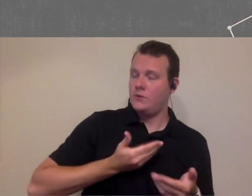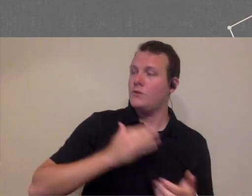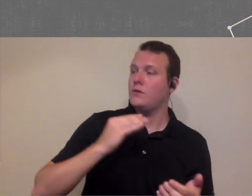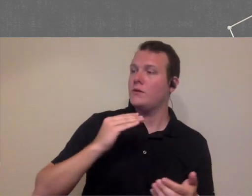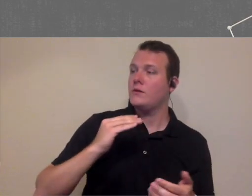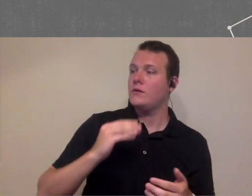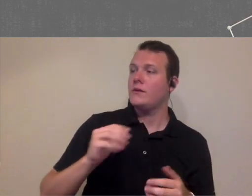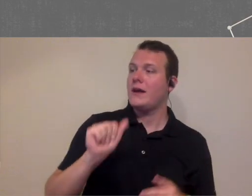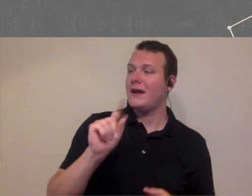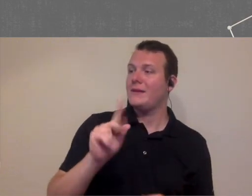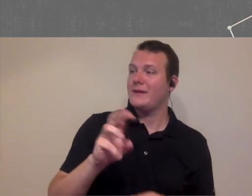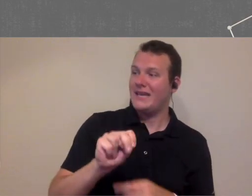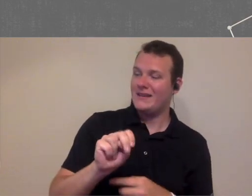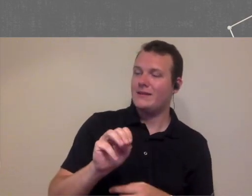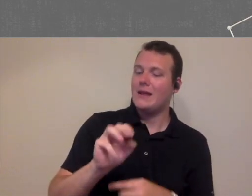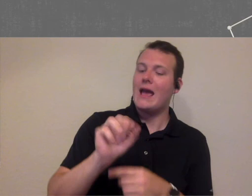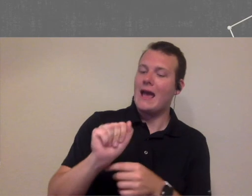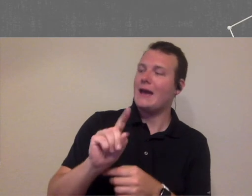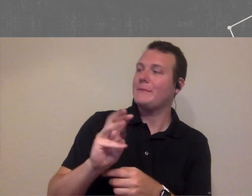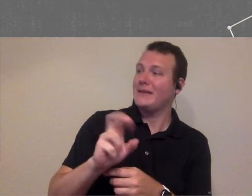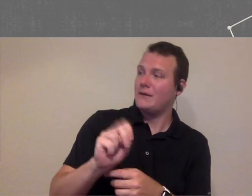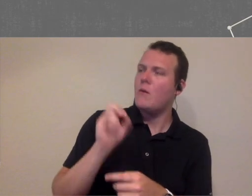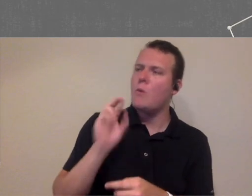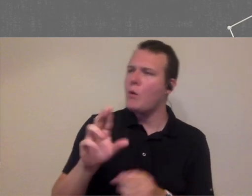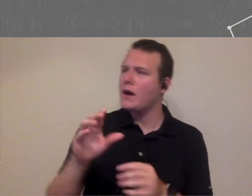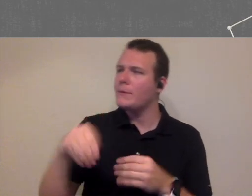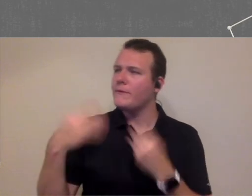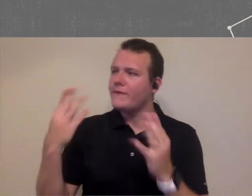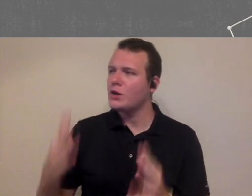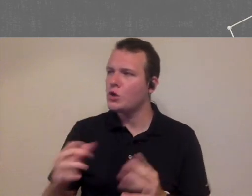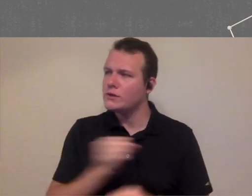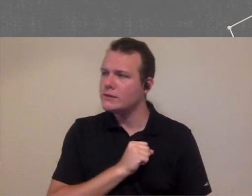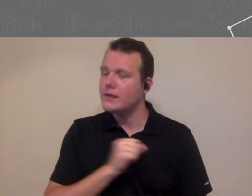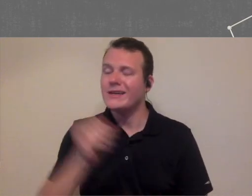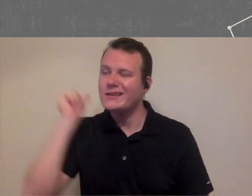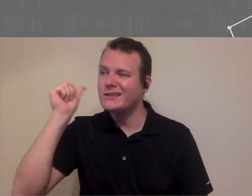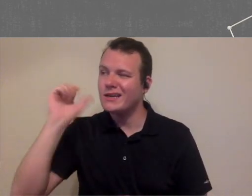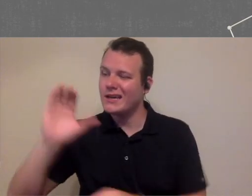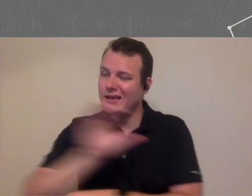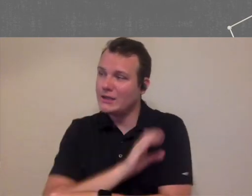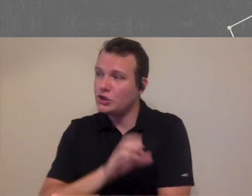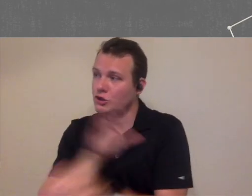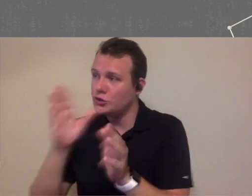administrator or clinician is there sort of a capacity rule of thumb that you